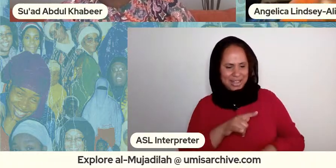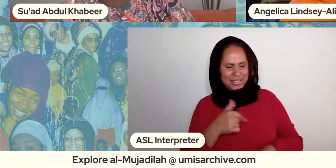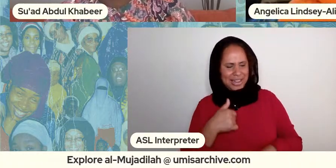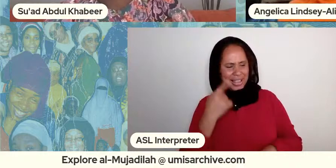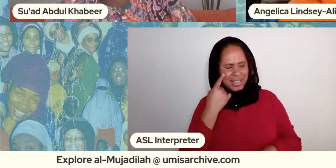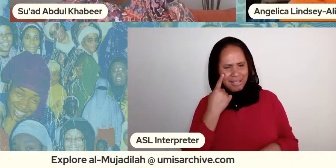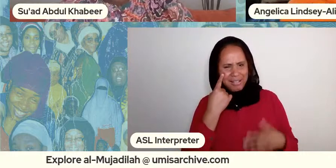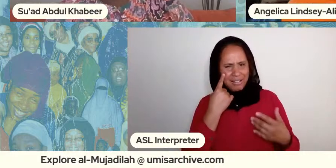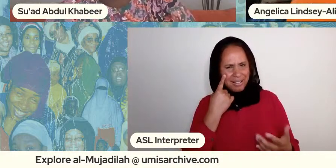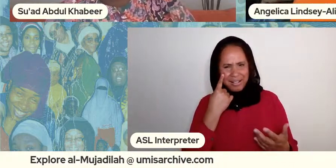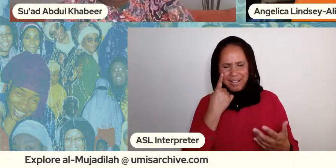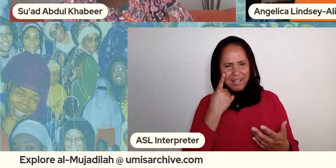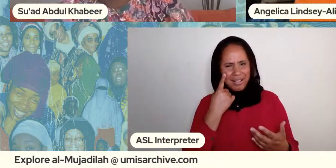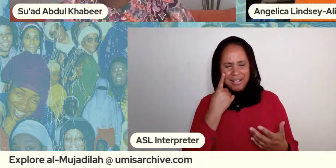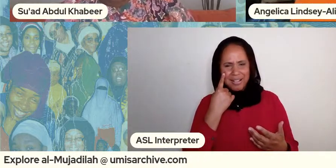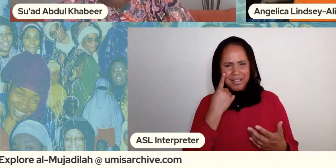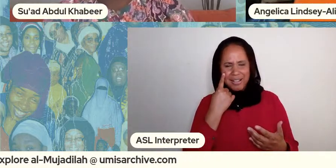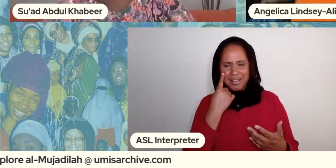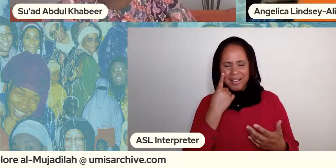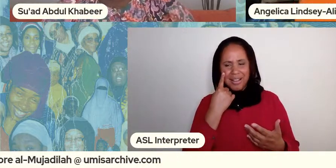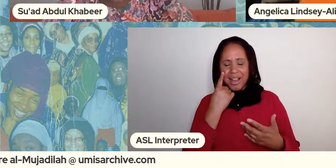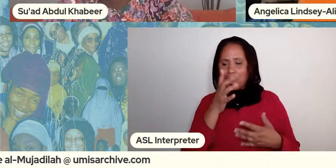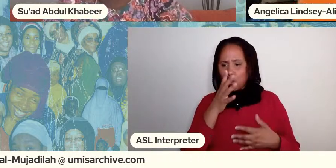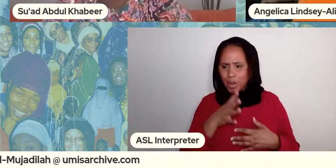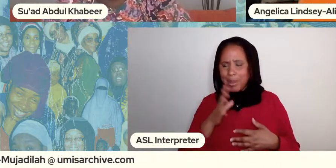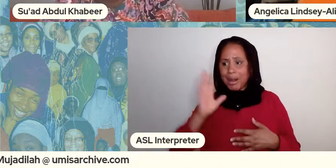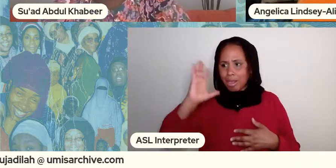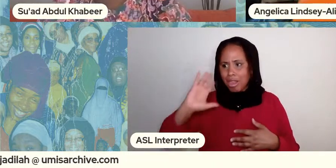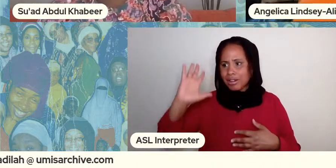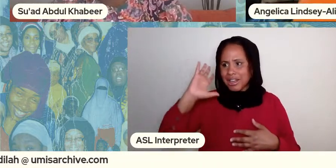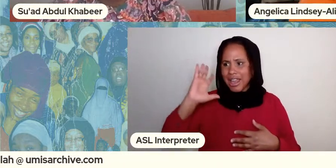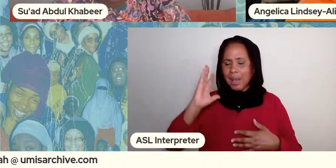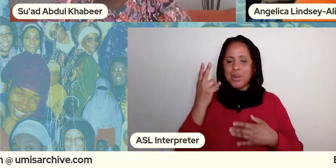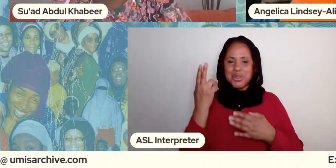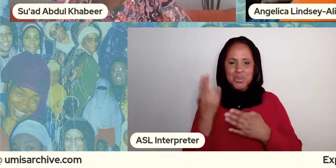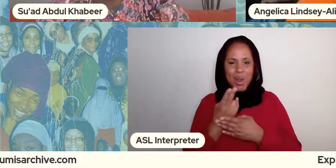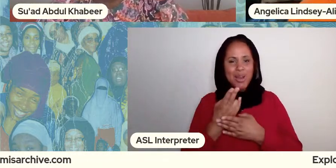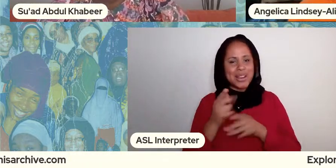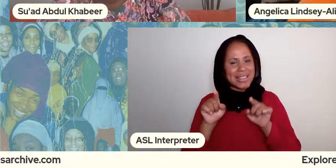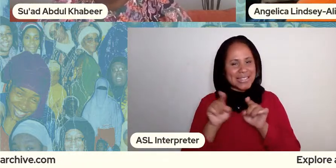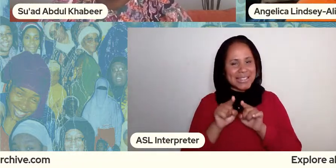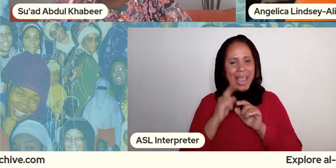is in that collage wearing that same style that you just said is new you know and i think these